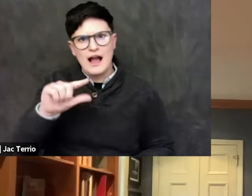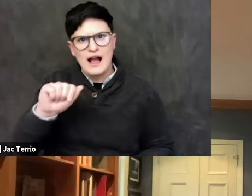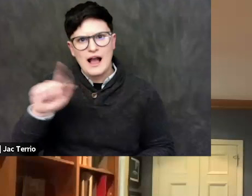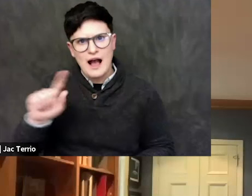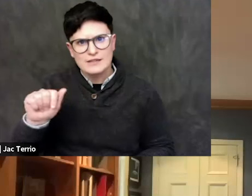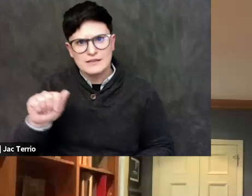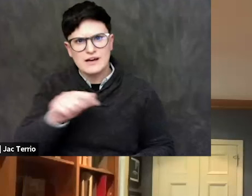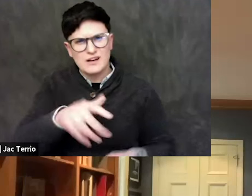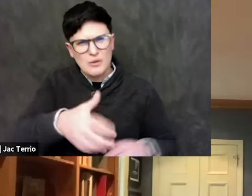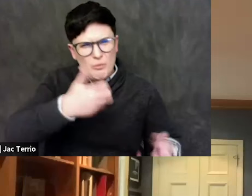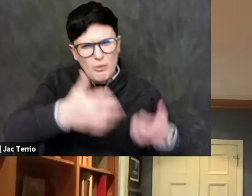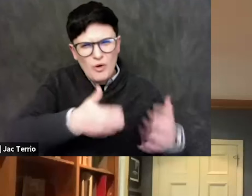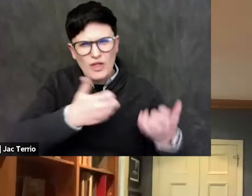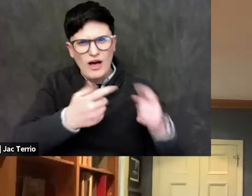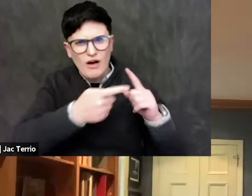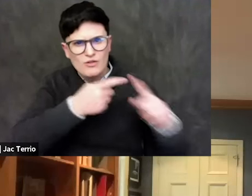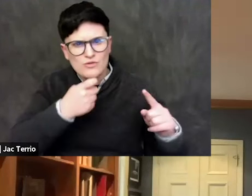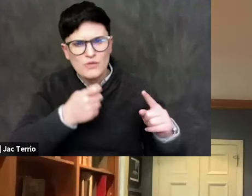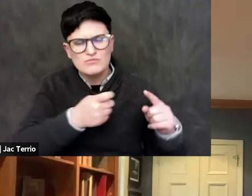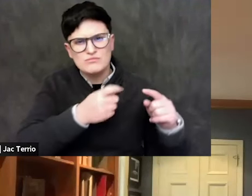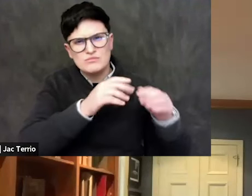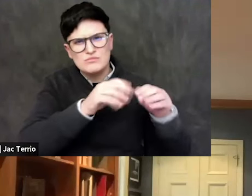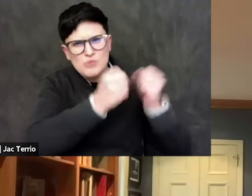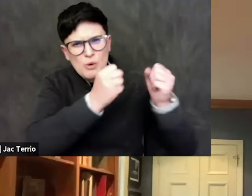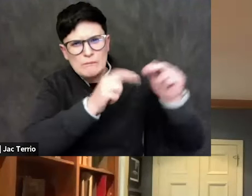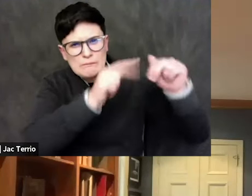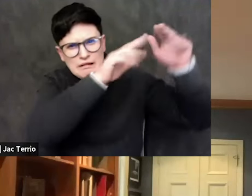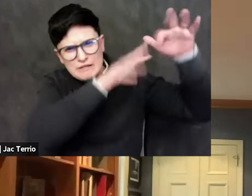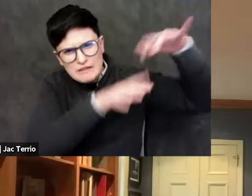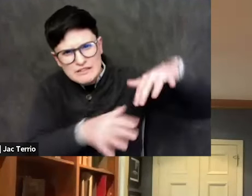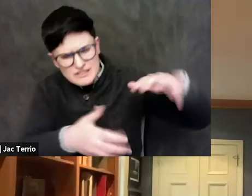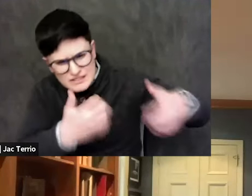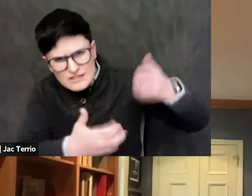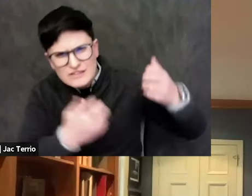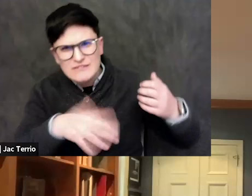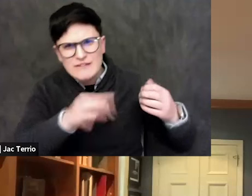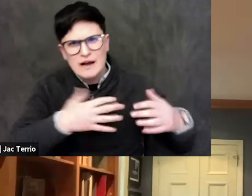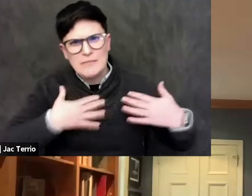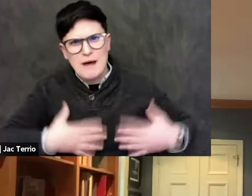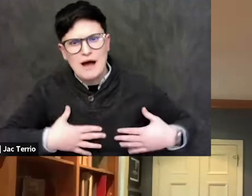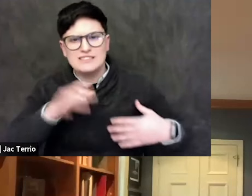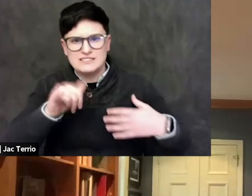I think are gonna contribute to some of the continued attention to this.